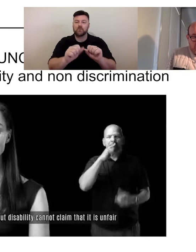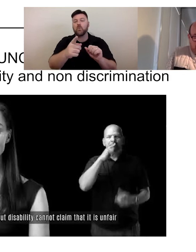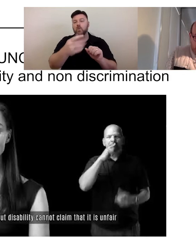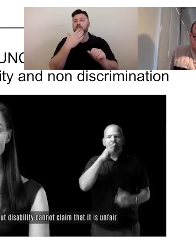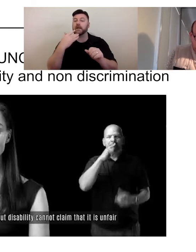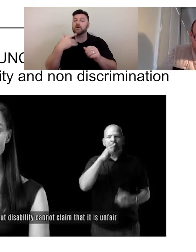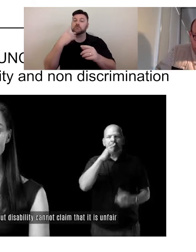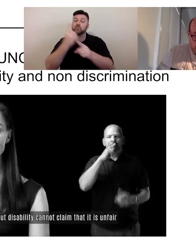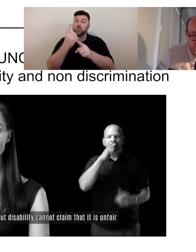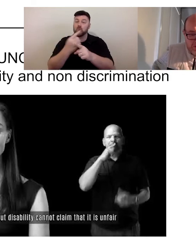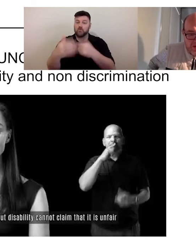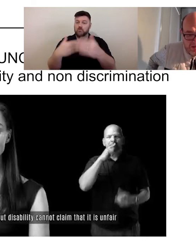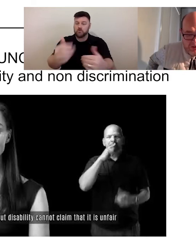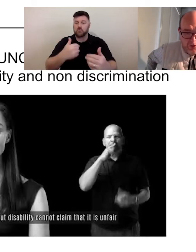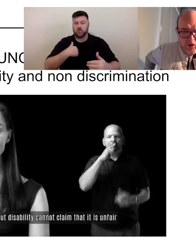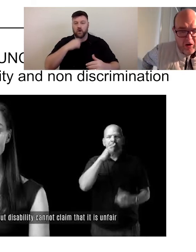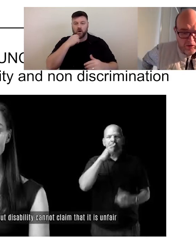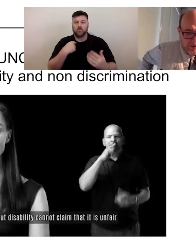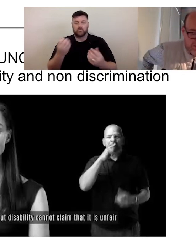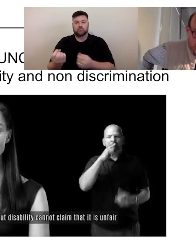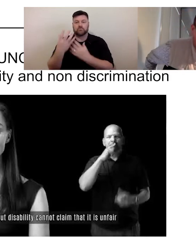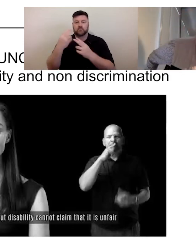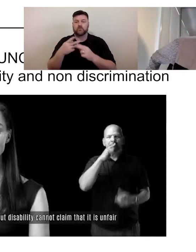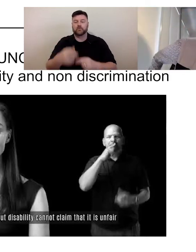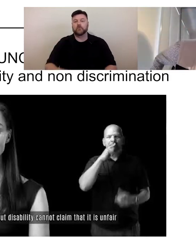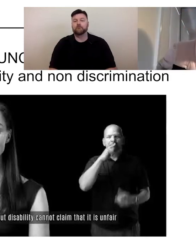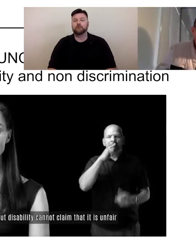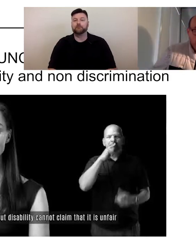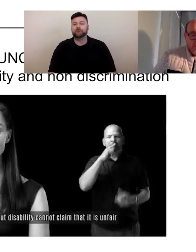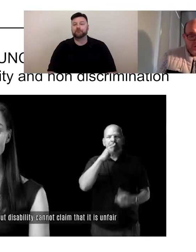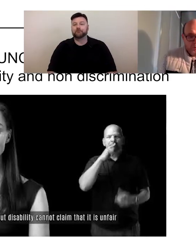I'll bring it up in a couple of minutes. Sure.